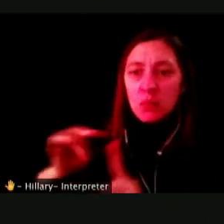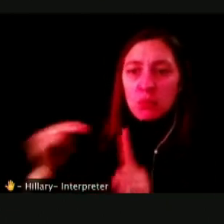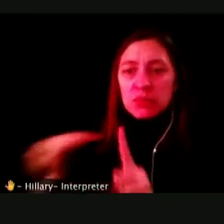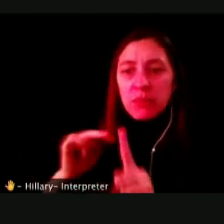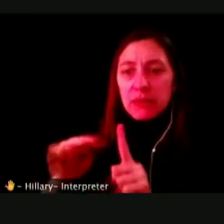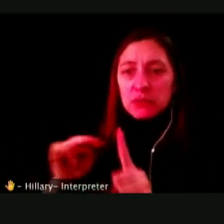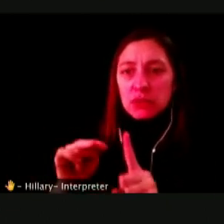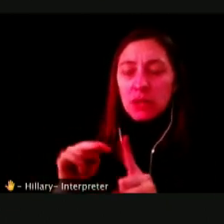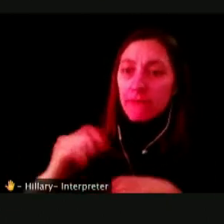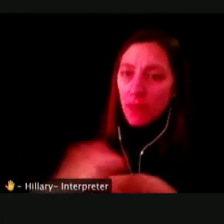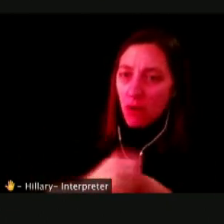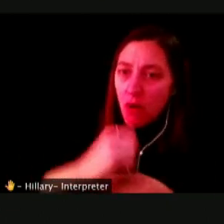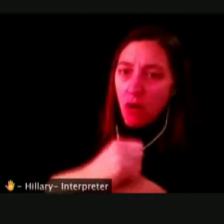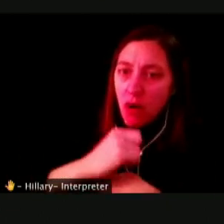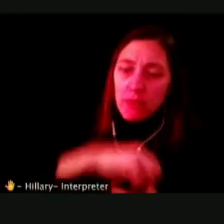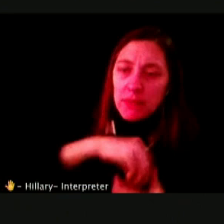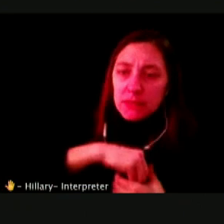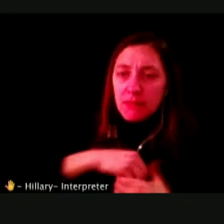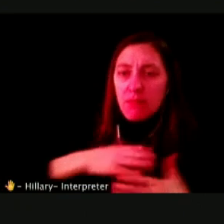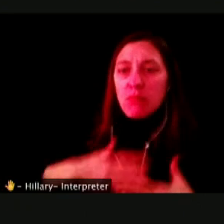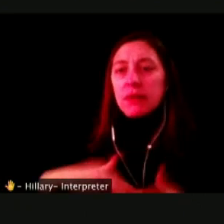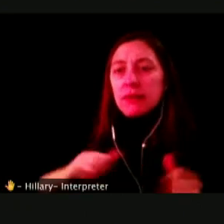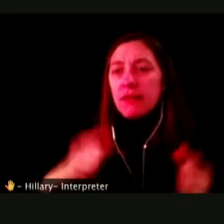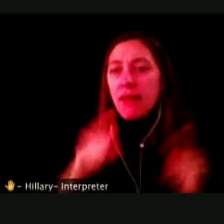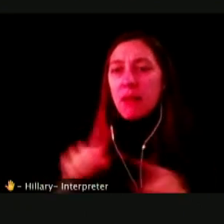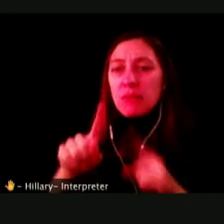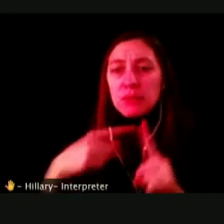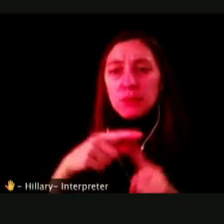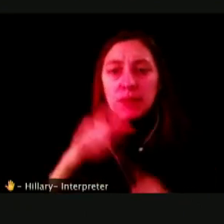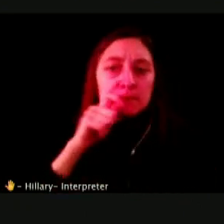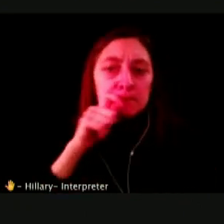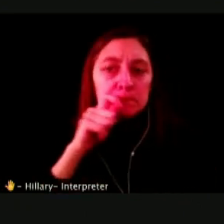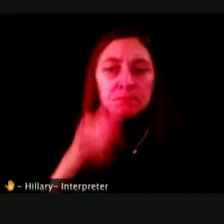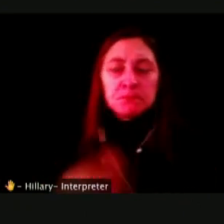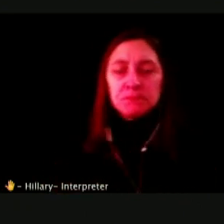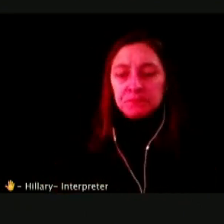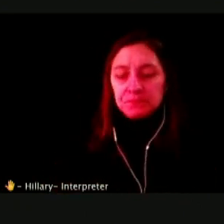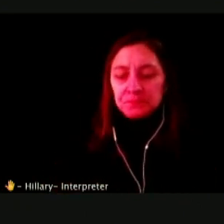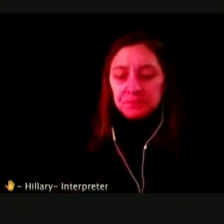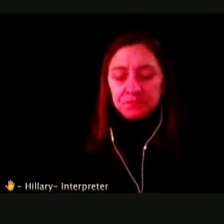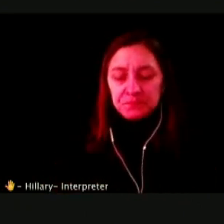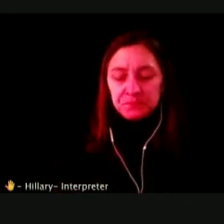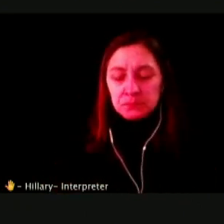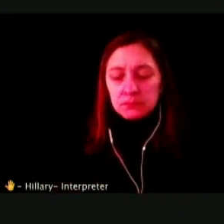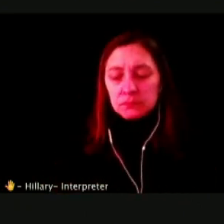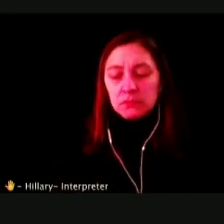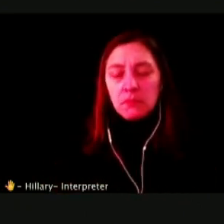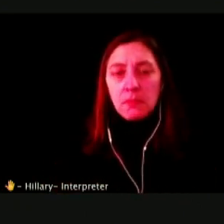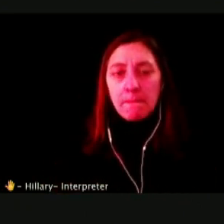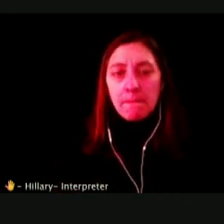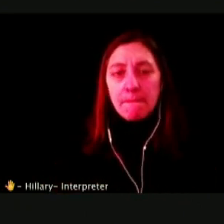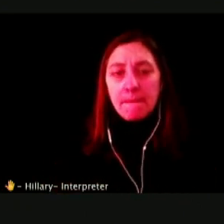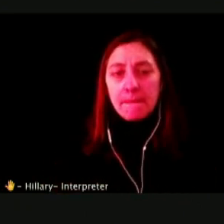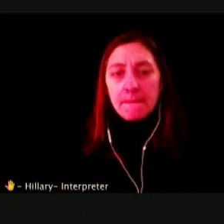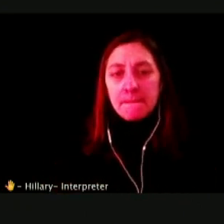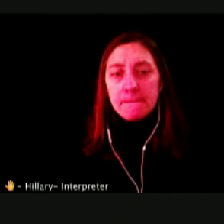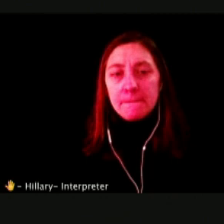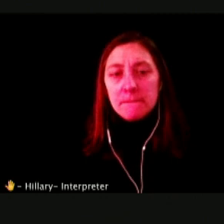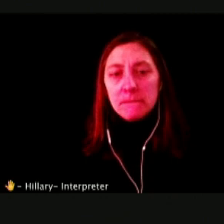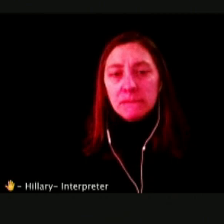CAN TRIGGER IN THE LIVES AND HEALTH WITH THESE PARTICULARLY TOXIC BEHAVIOR.